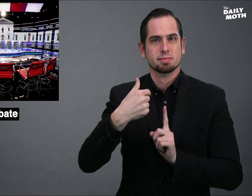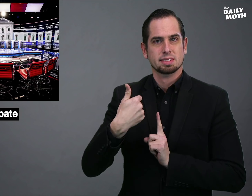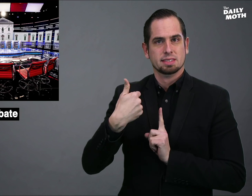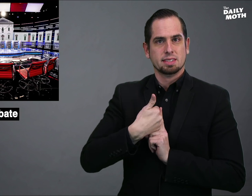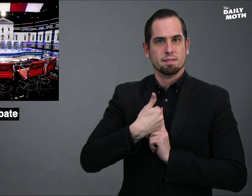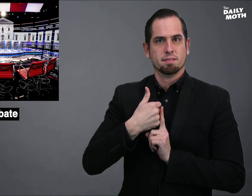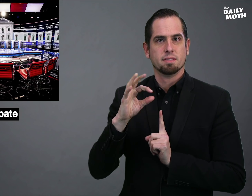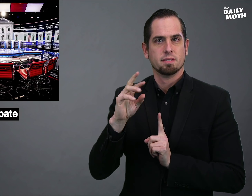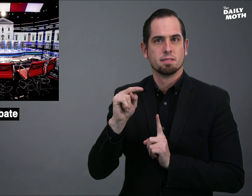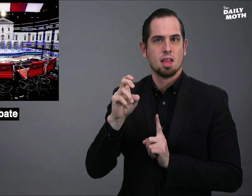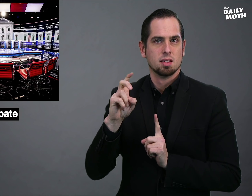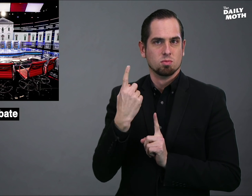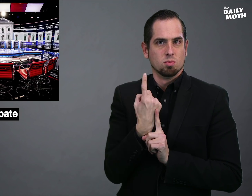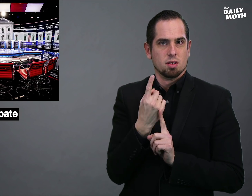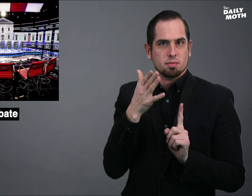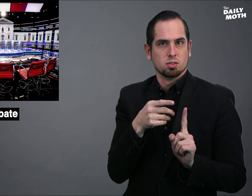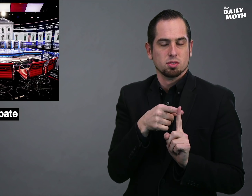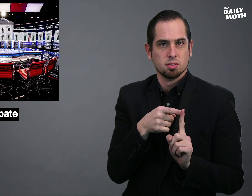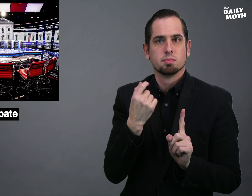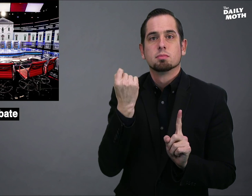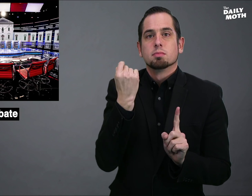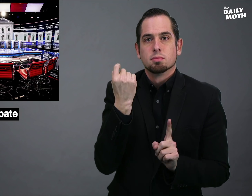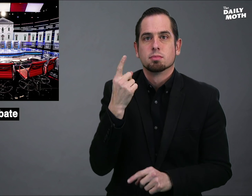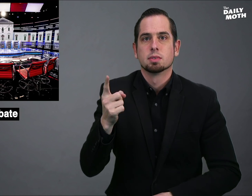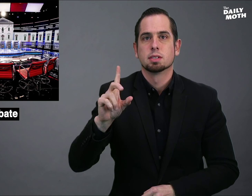because he is self-funded and the "only donor",